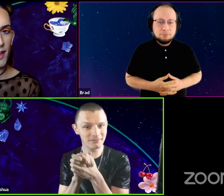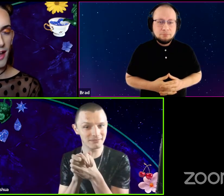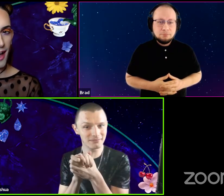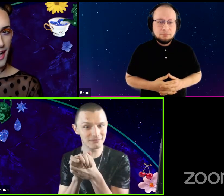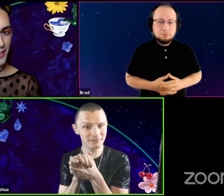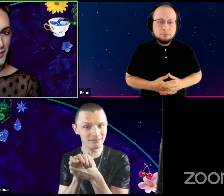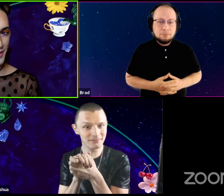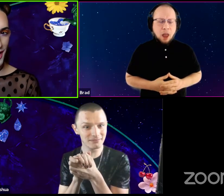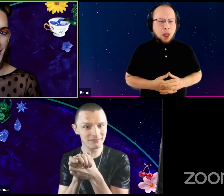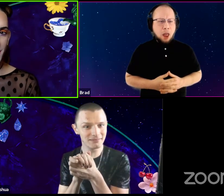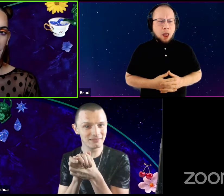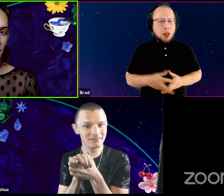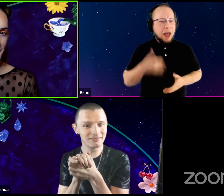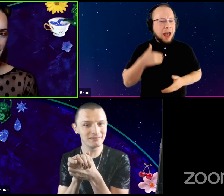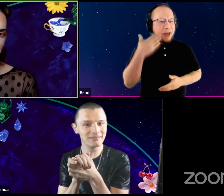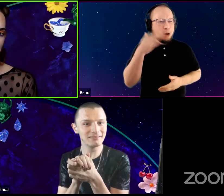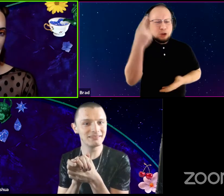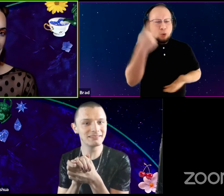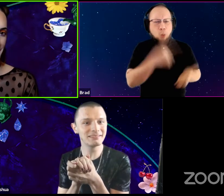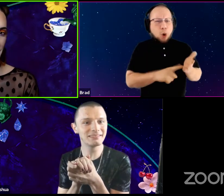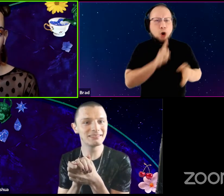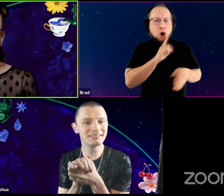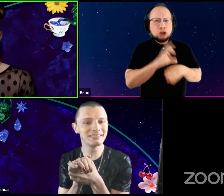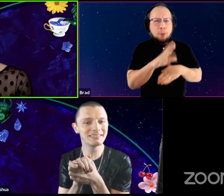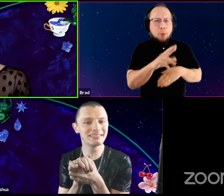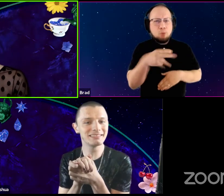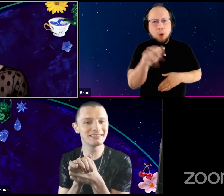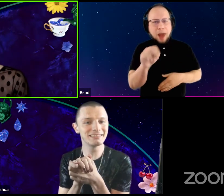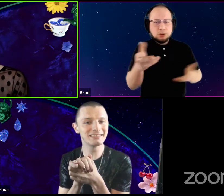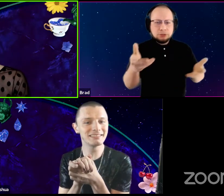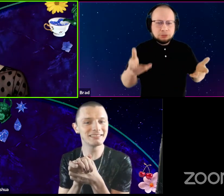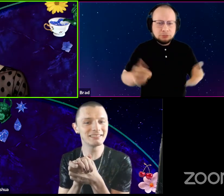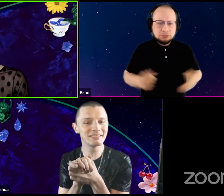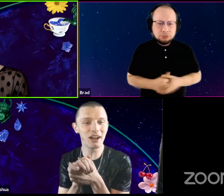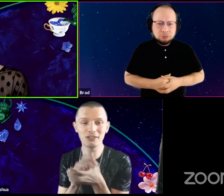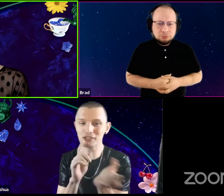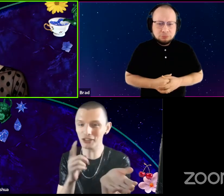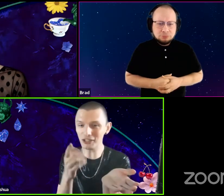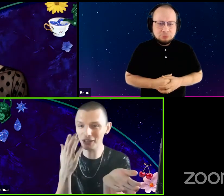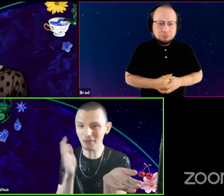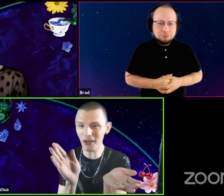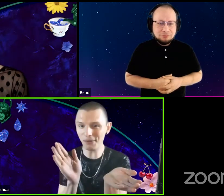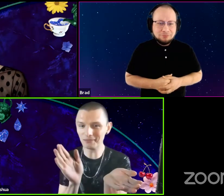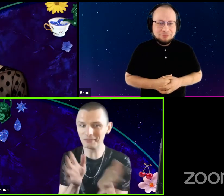I don't know Josh, what are the chocolate brown, bars pronouns? Are you sure you don't know?